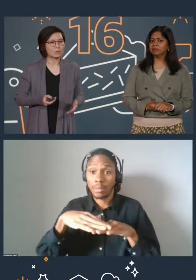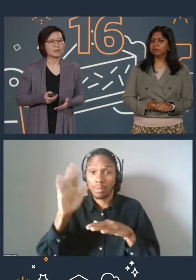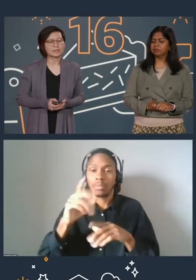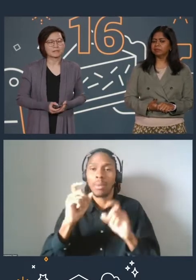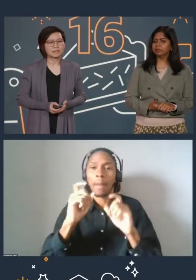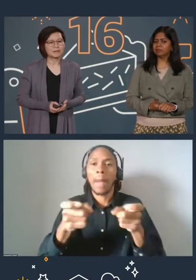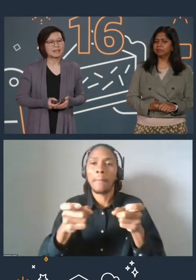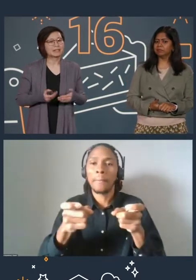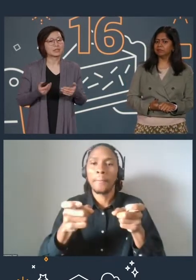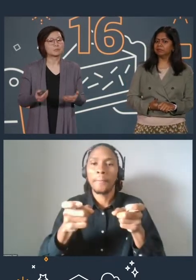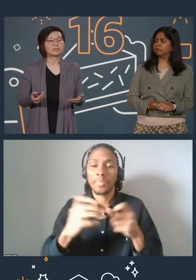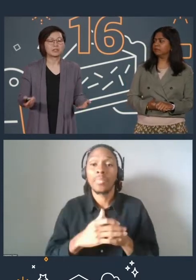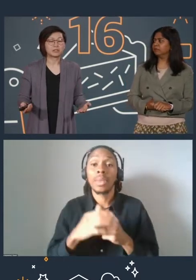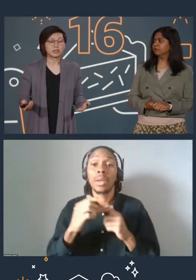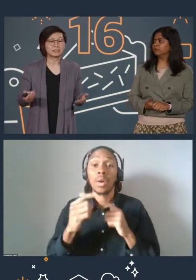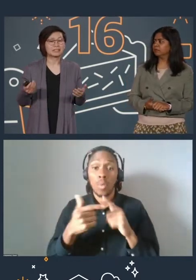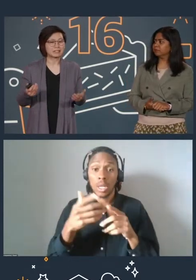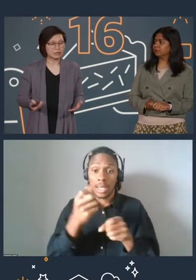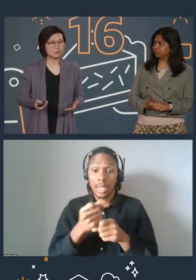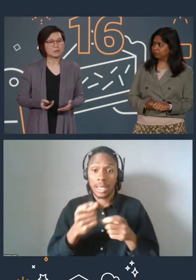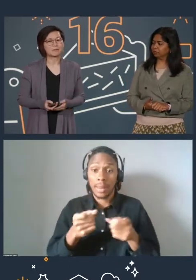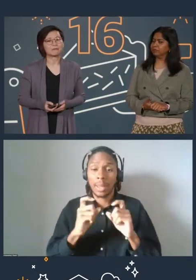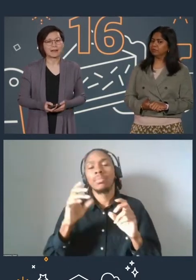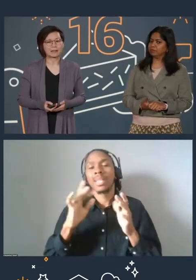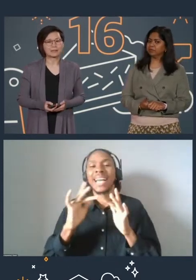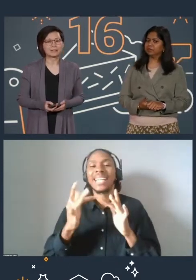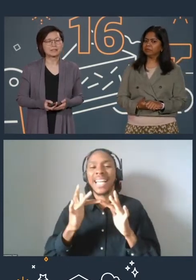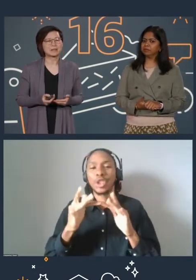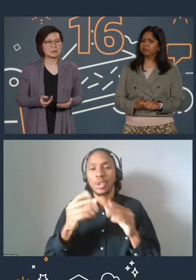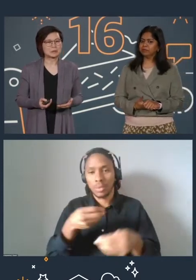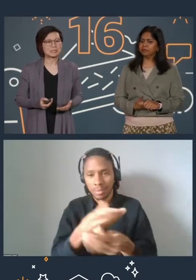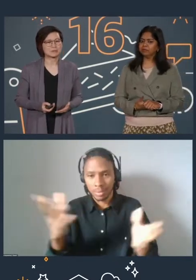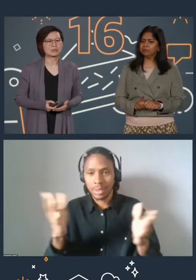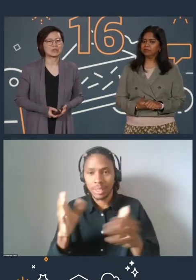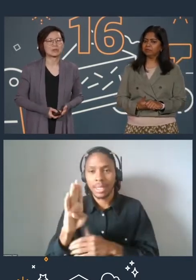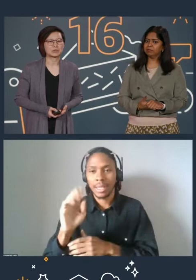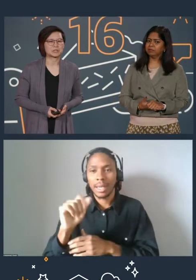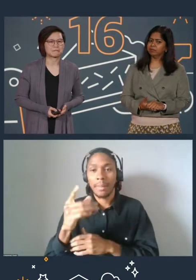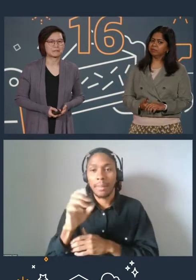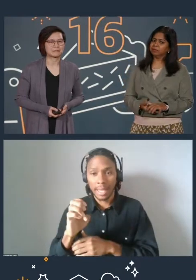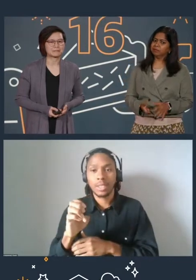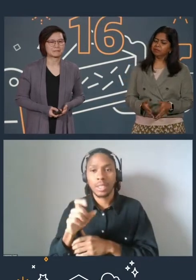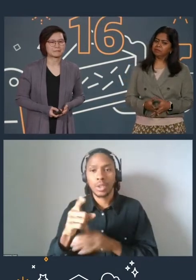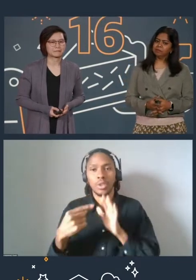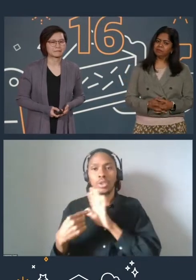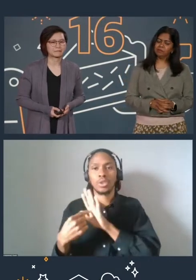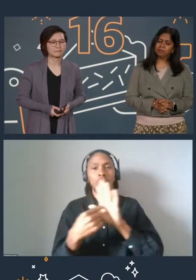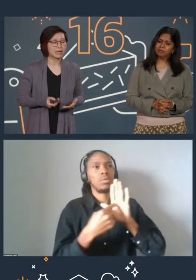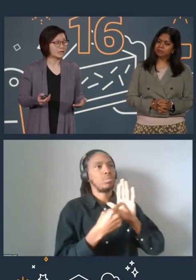Once you've earned a badge, it'll be digitally distributed via Credly so that you can demonstrate your achievement.